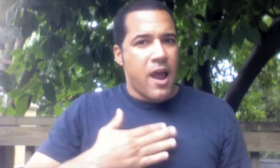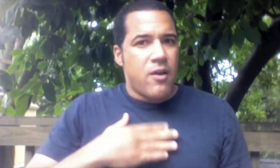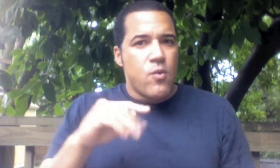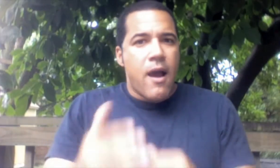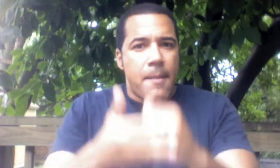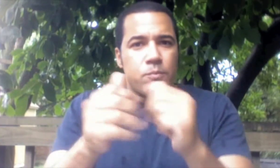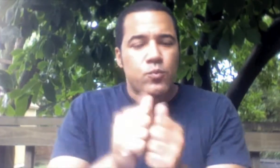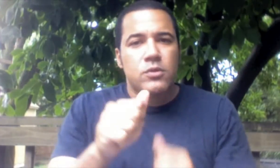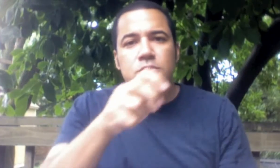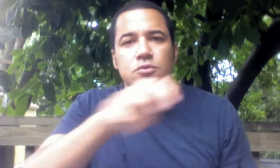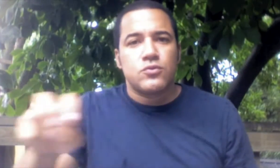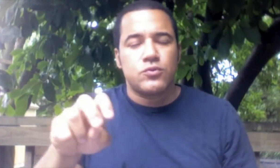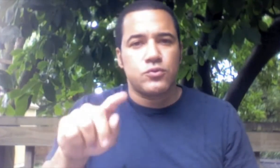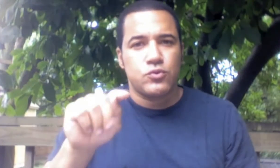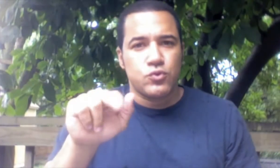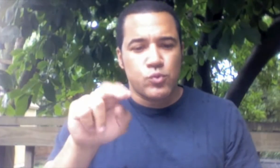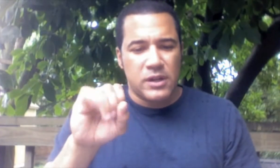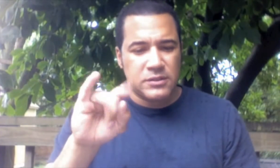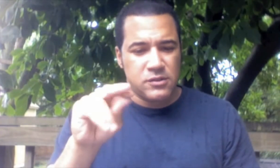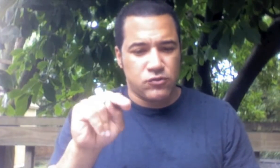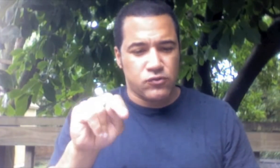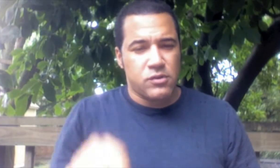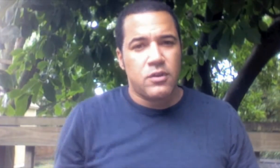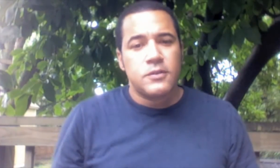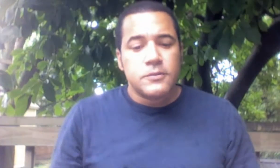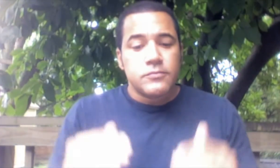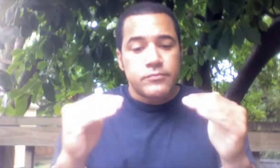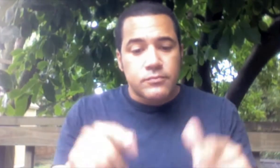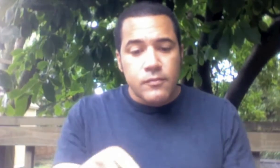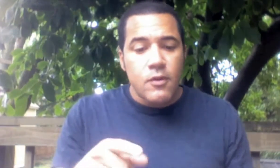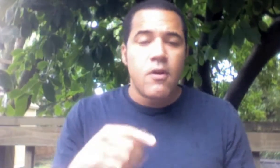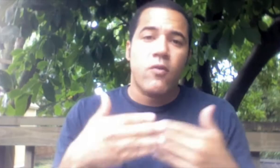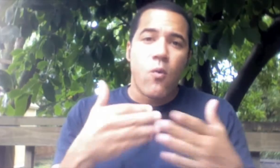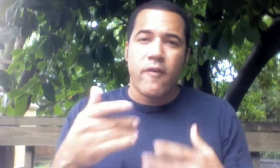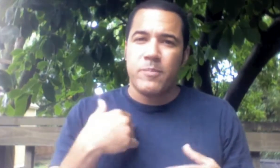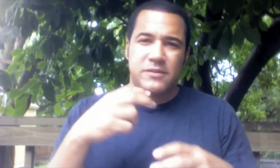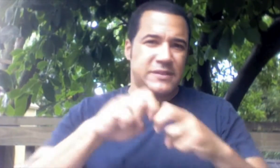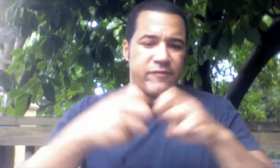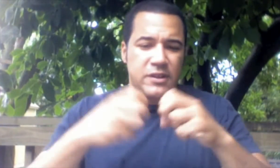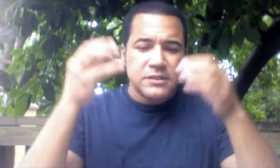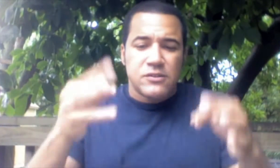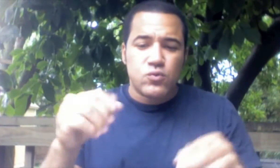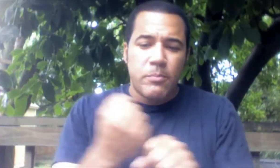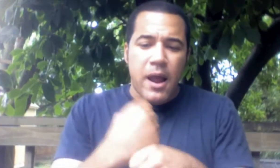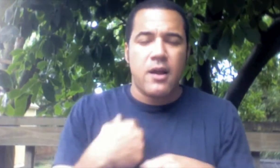I would be glad to help with the transition. Although this has been a difficult decision to make,